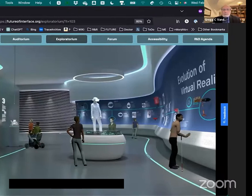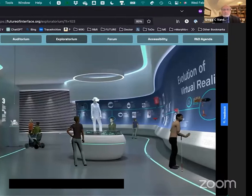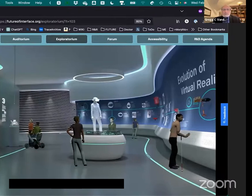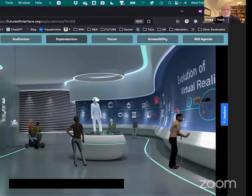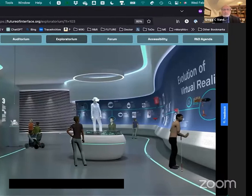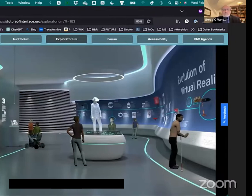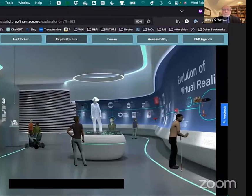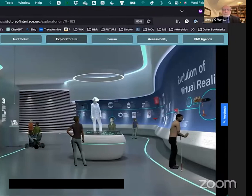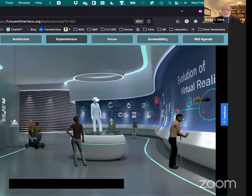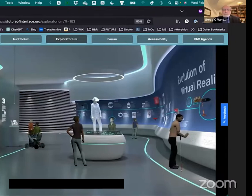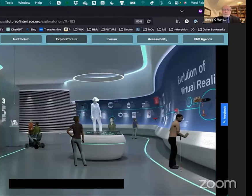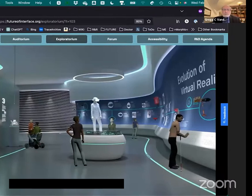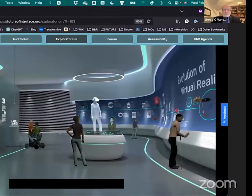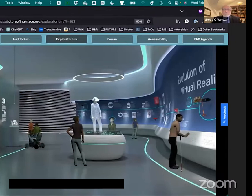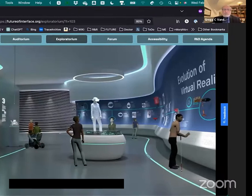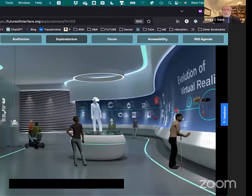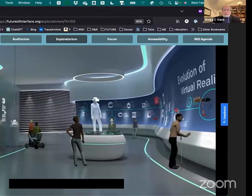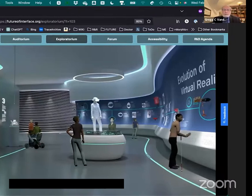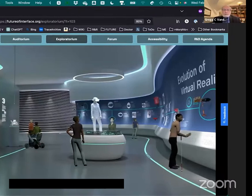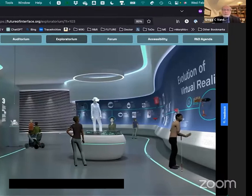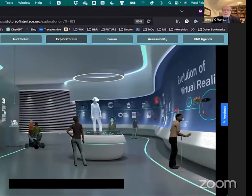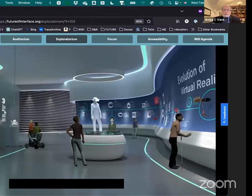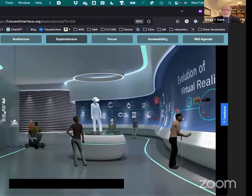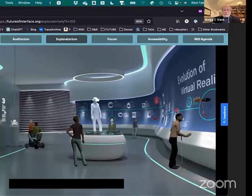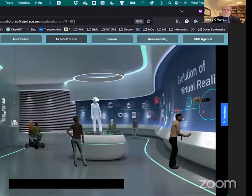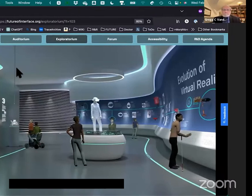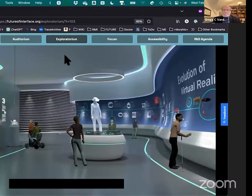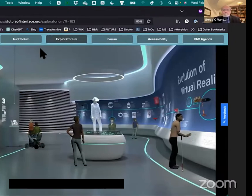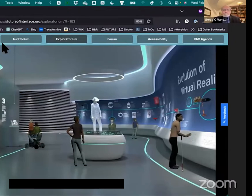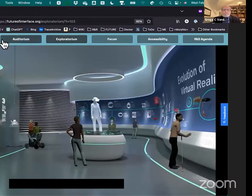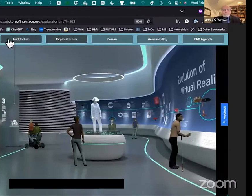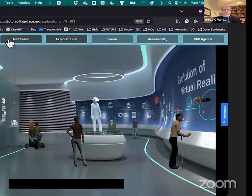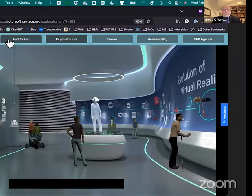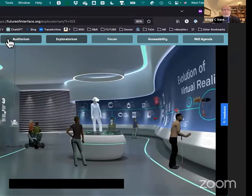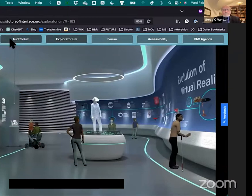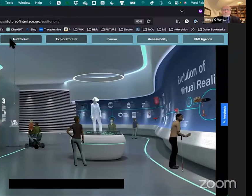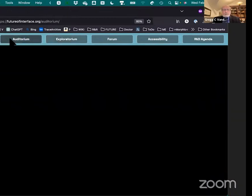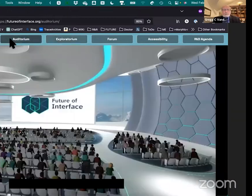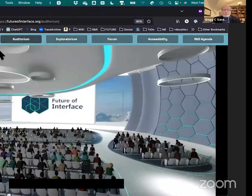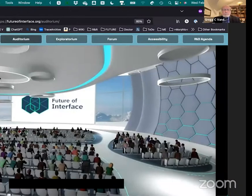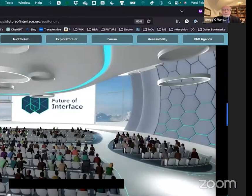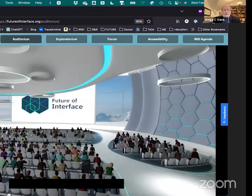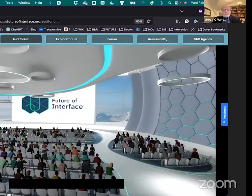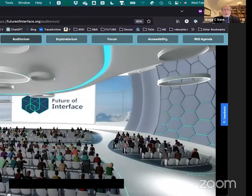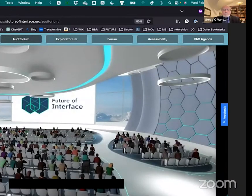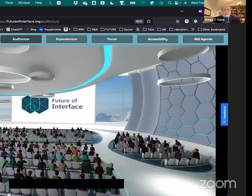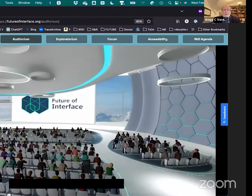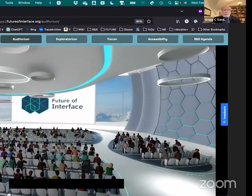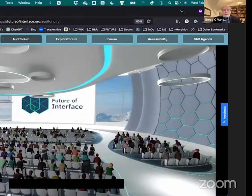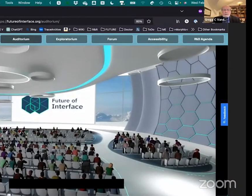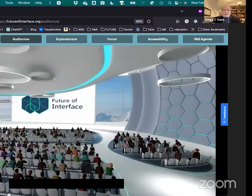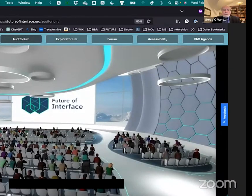As I mentioned this is still a work in progress as we try to build it The auditorium, here